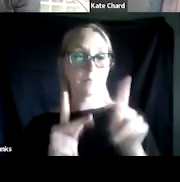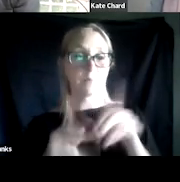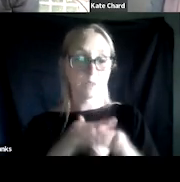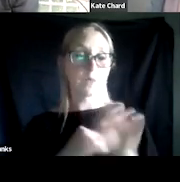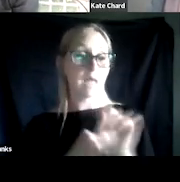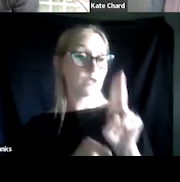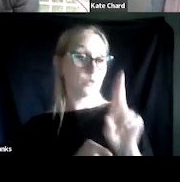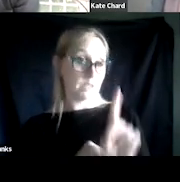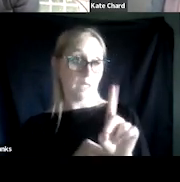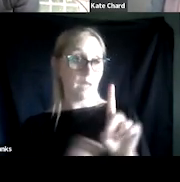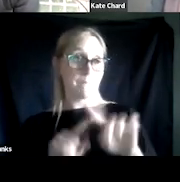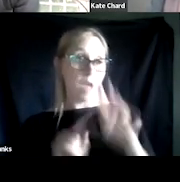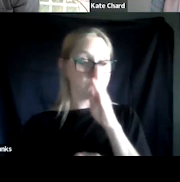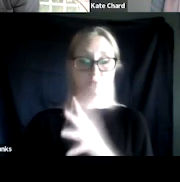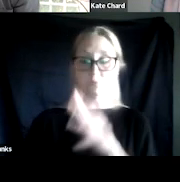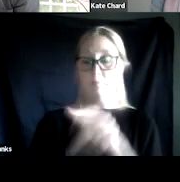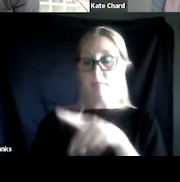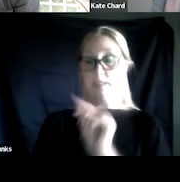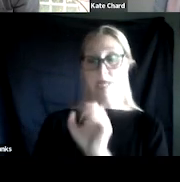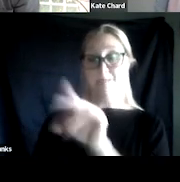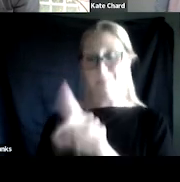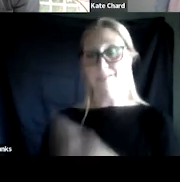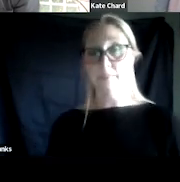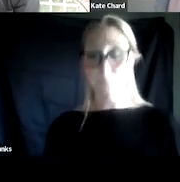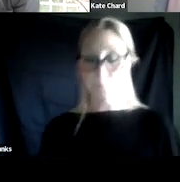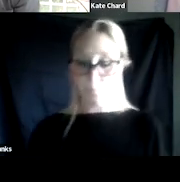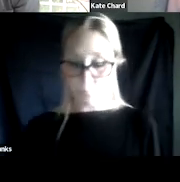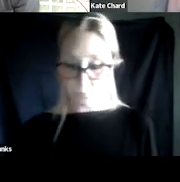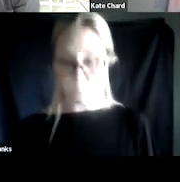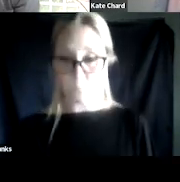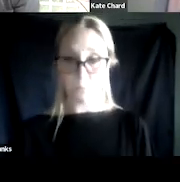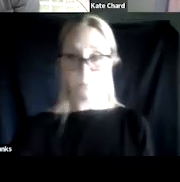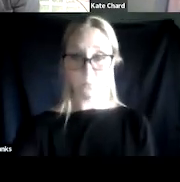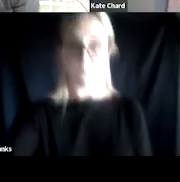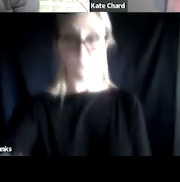and do not acknowledge the PTSD and either start the PTSD treatment concurrently